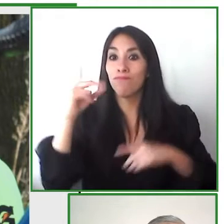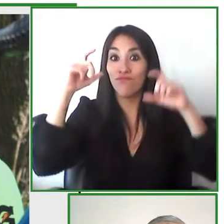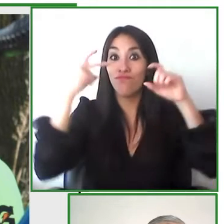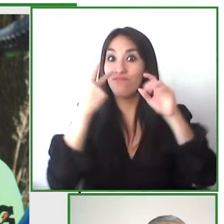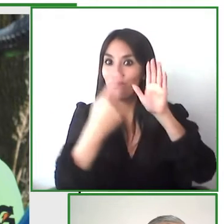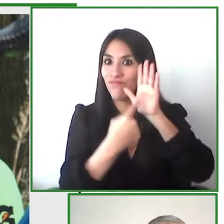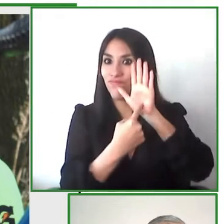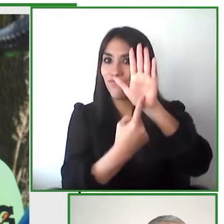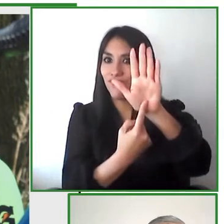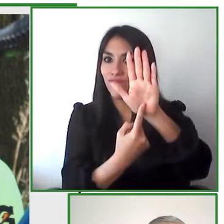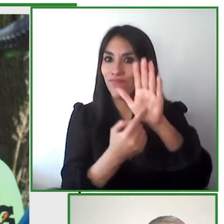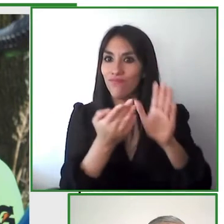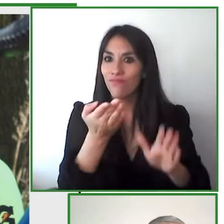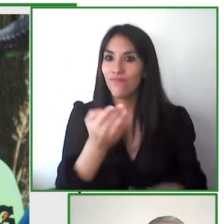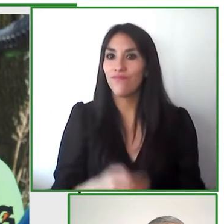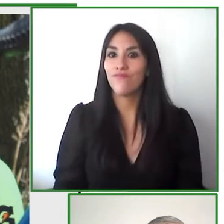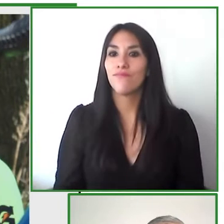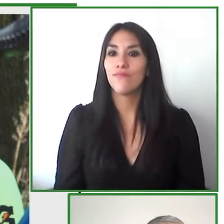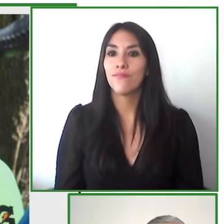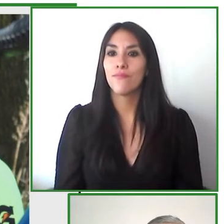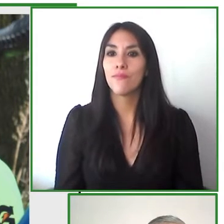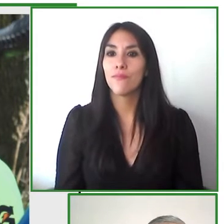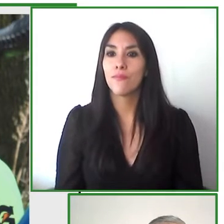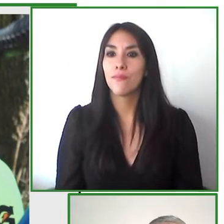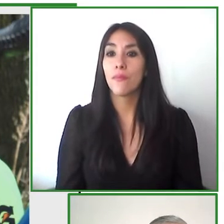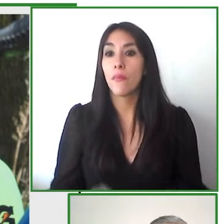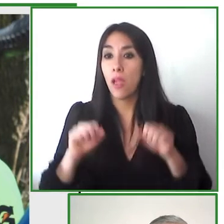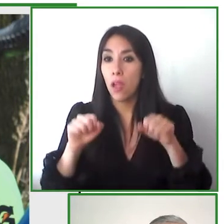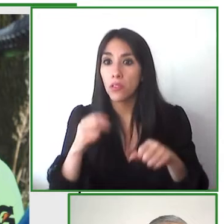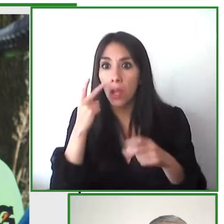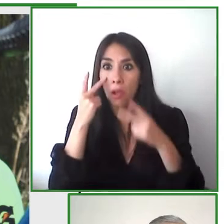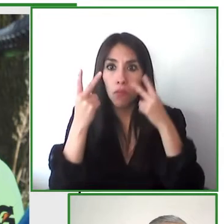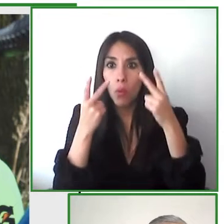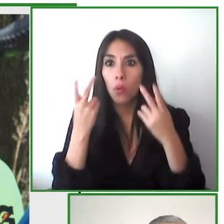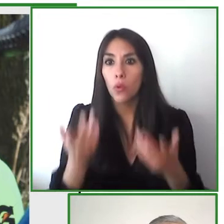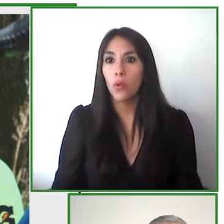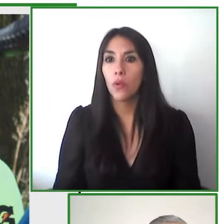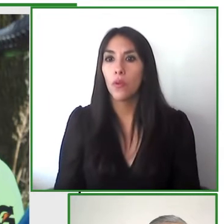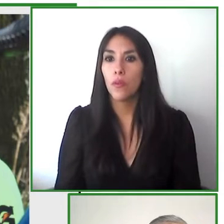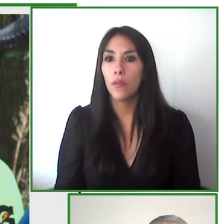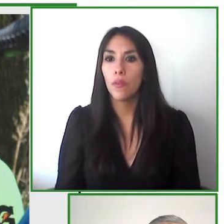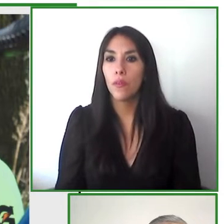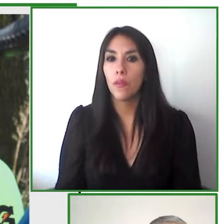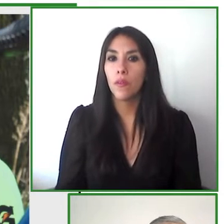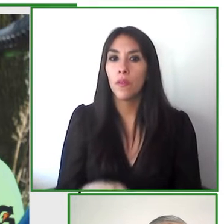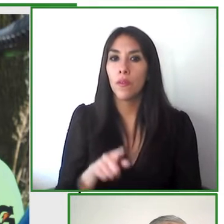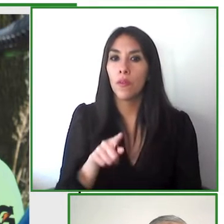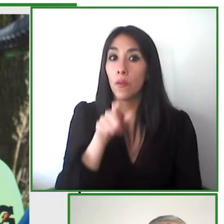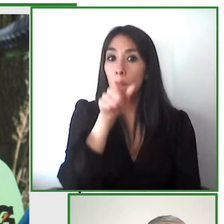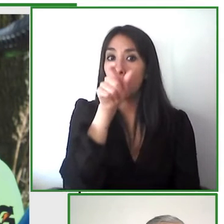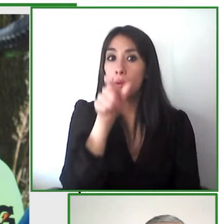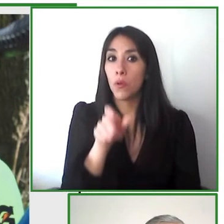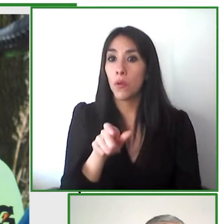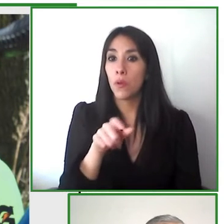you can appreciate it that we have rodrigo one of the beneficiaries